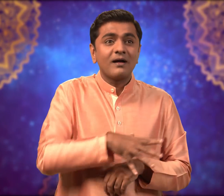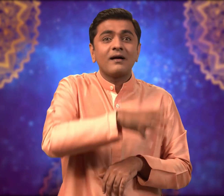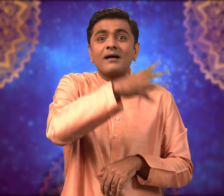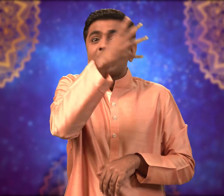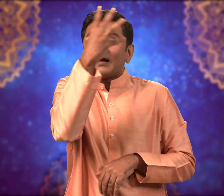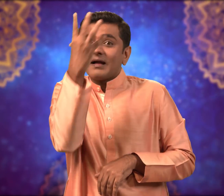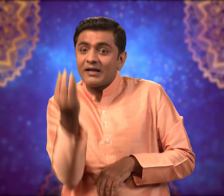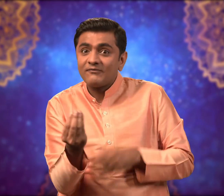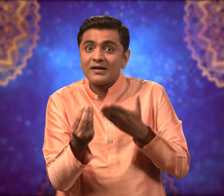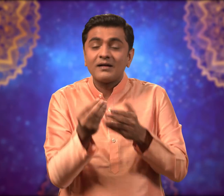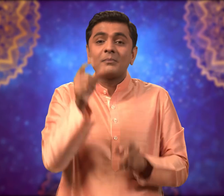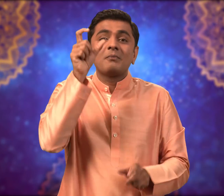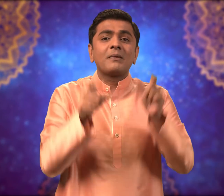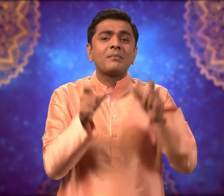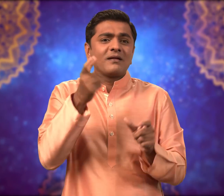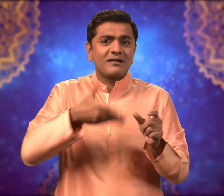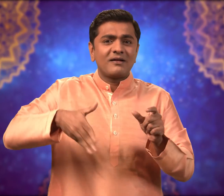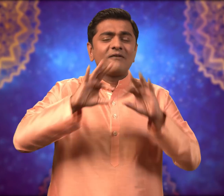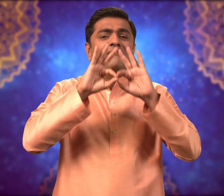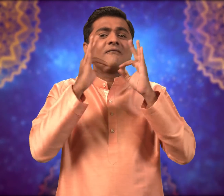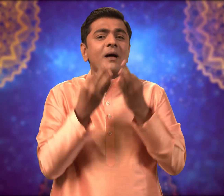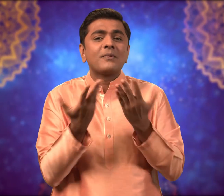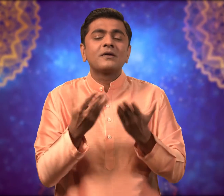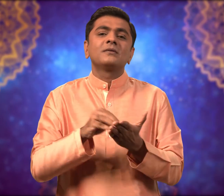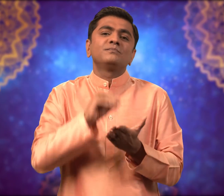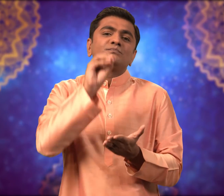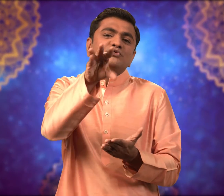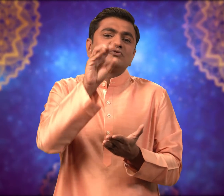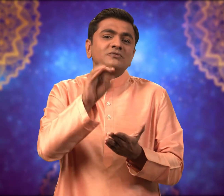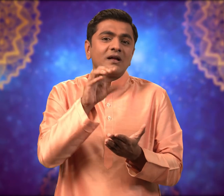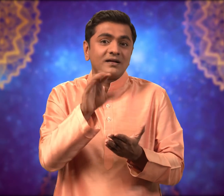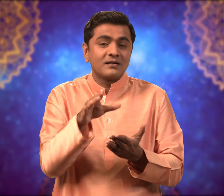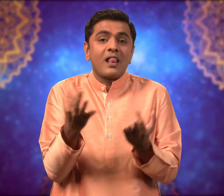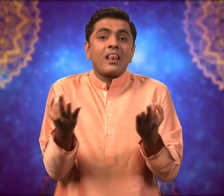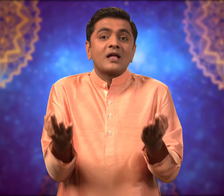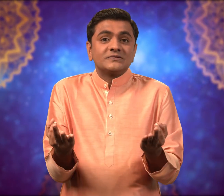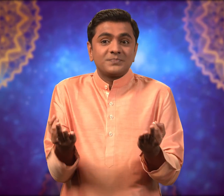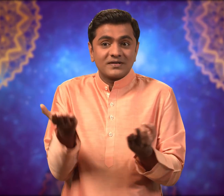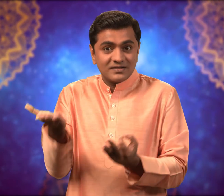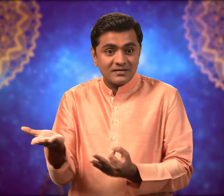In the evening families offer prayers to Lakshmi the Goddess of Wealth and